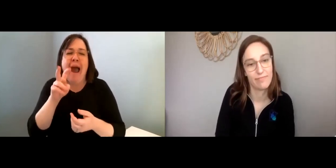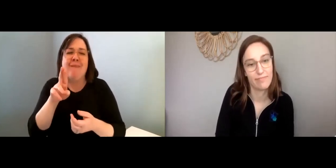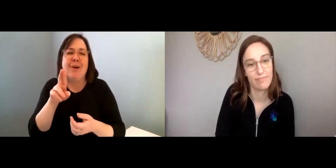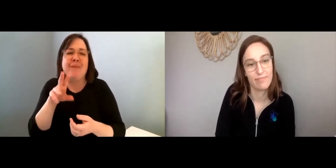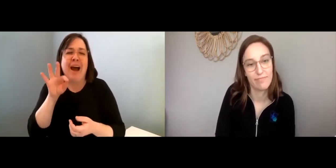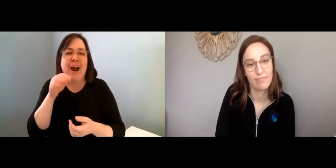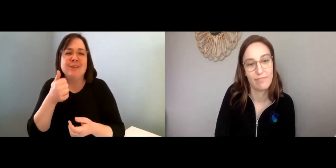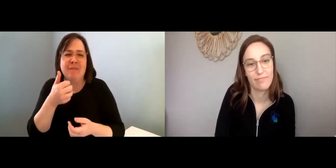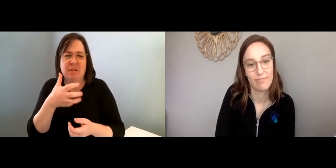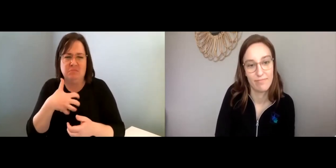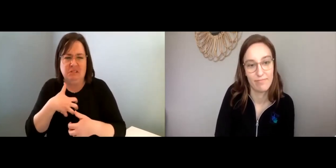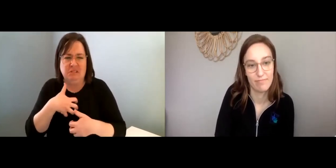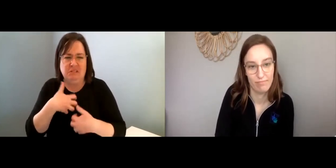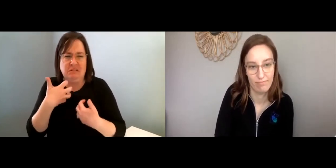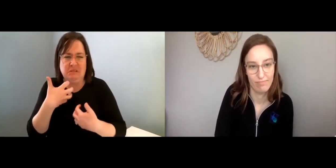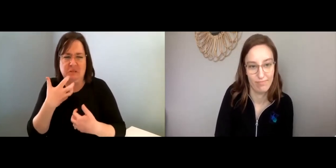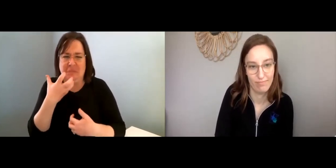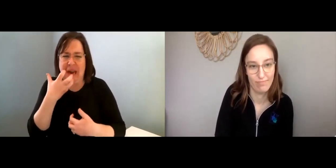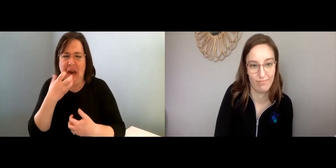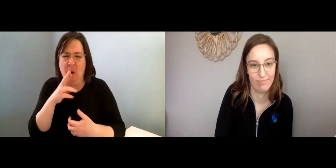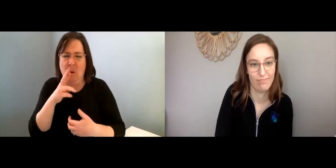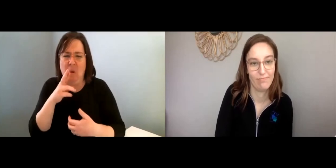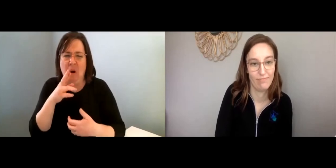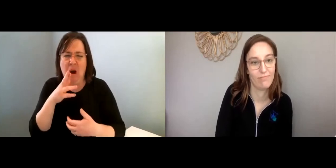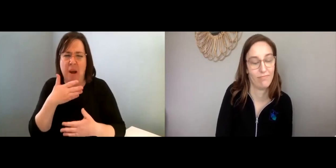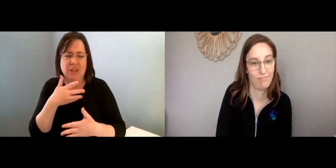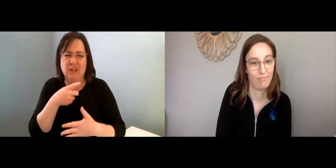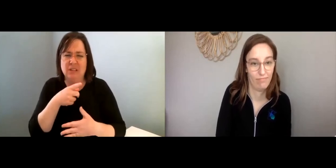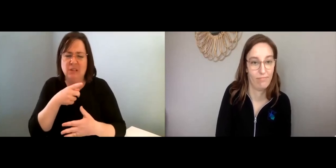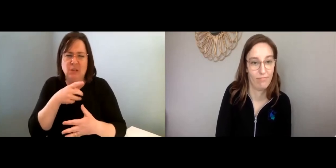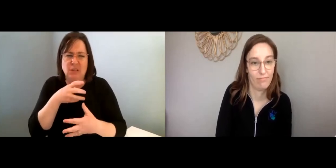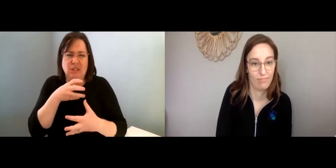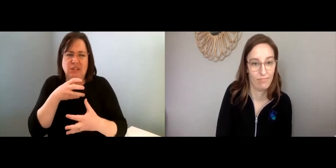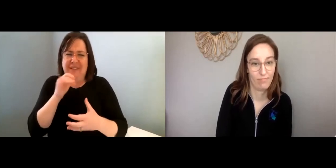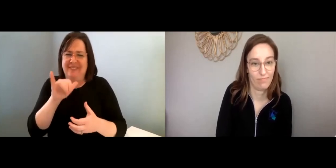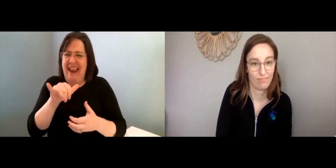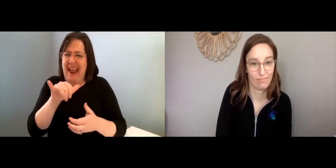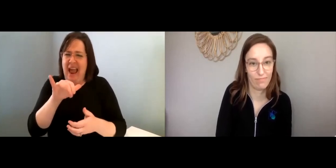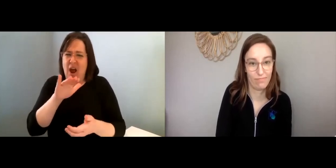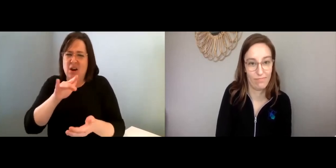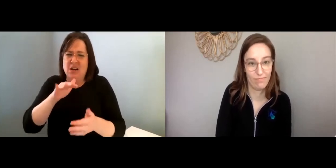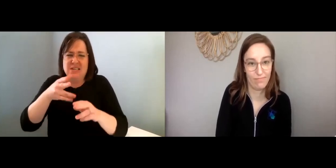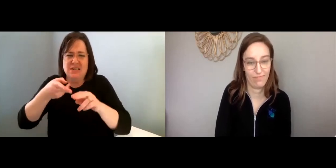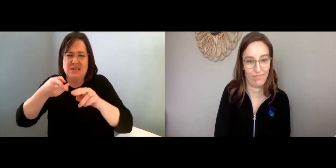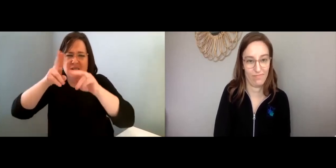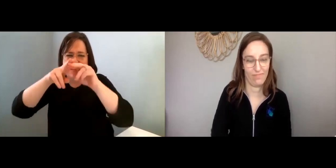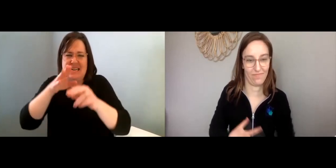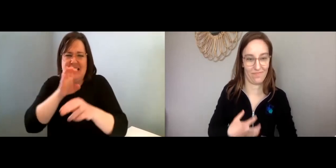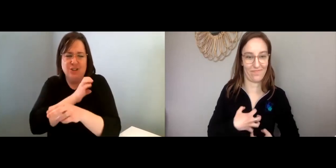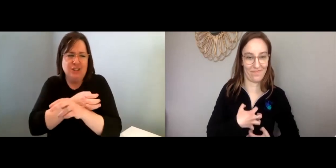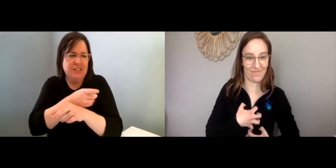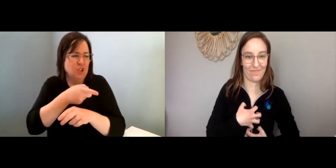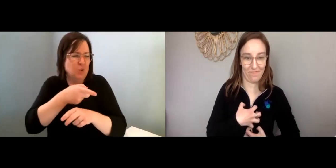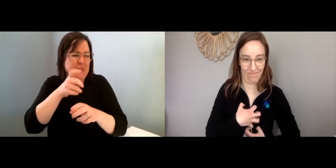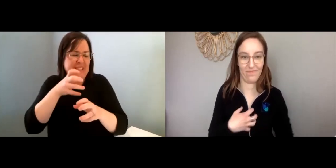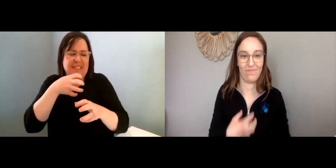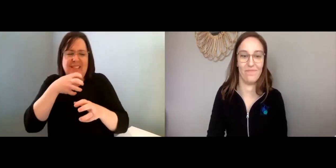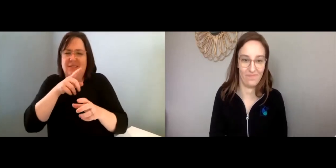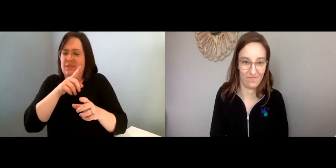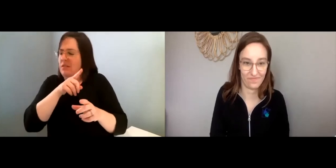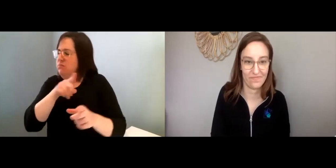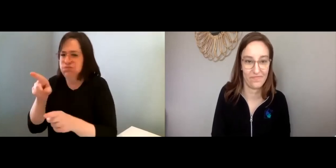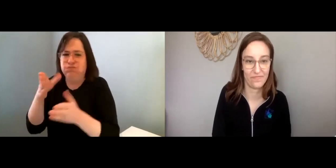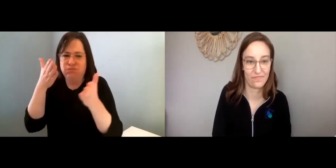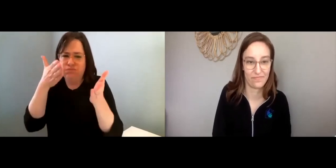Do you ever find yourself feeling angry or crabby or just upset and it takes so much energy...